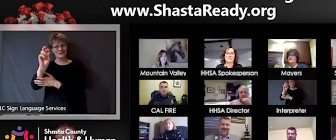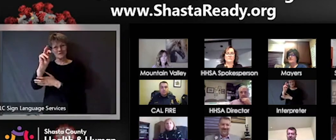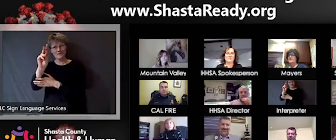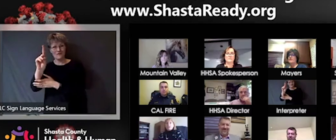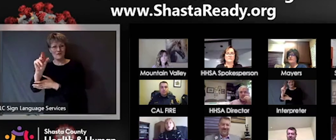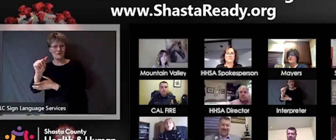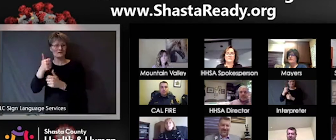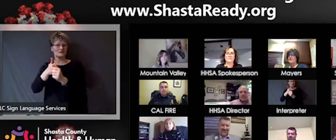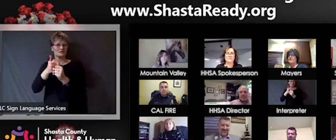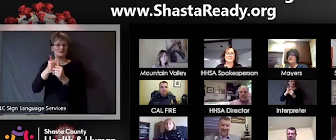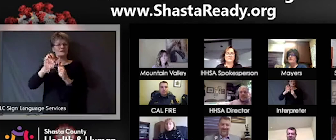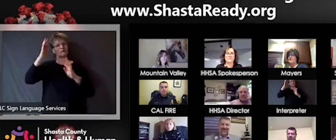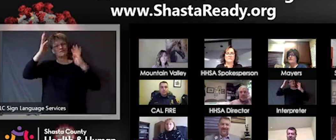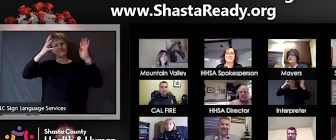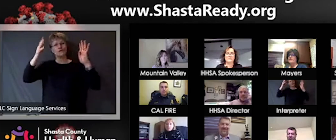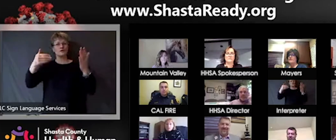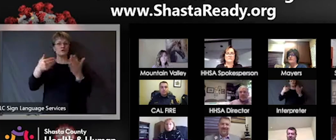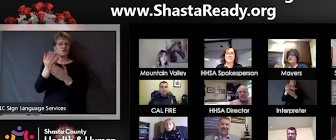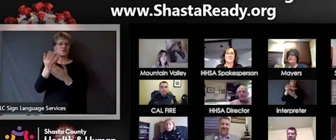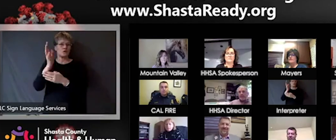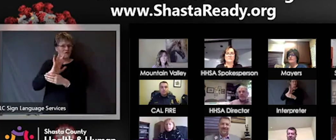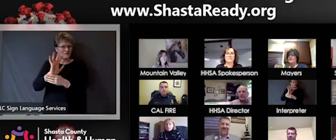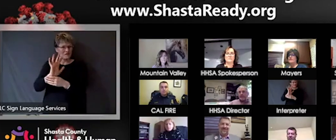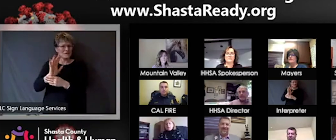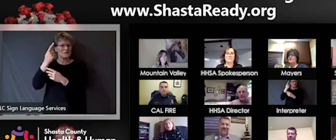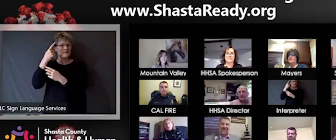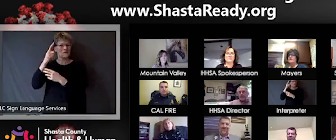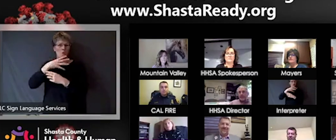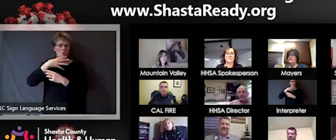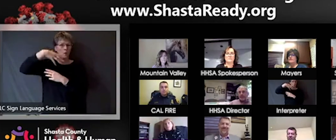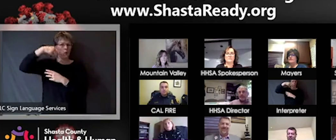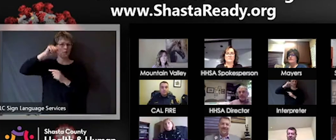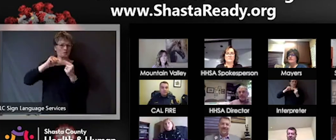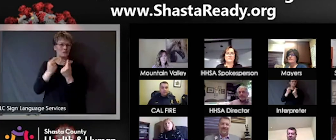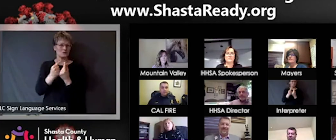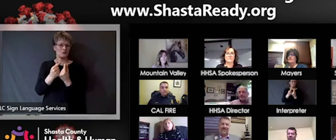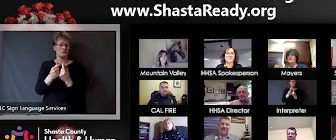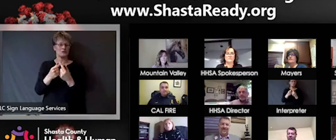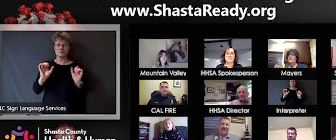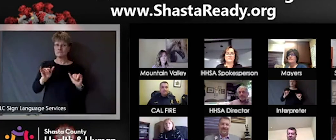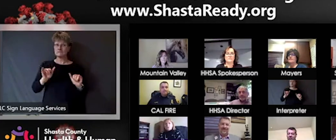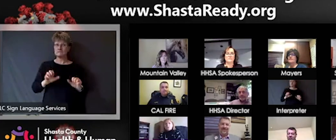every day at home to take care of yourself. And limiting yourself and